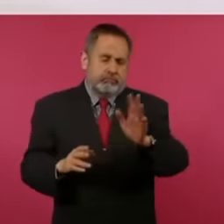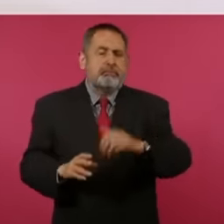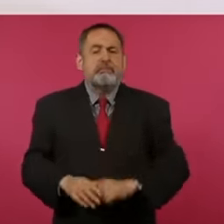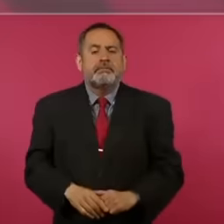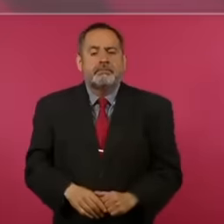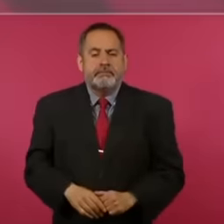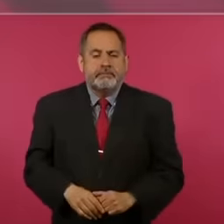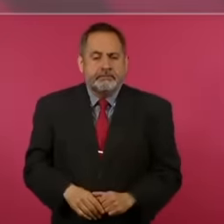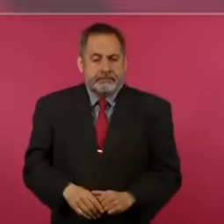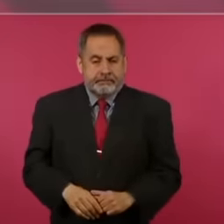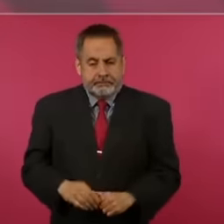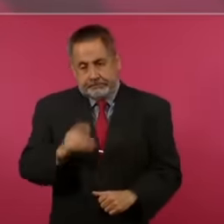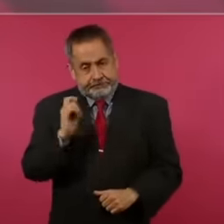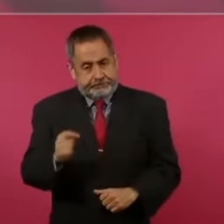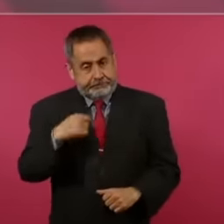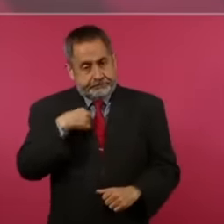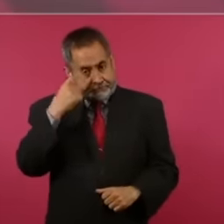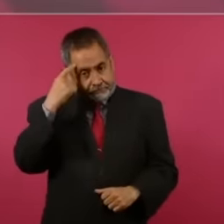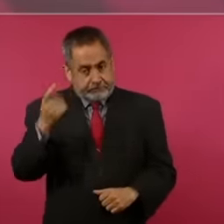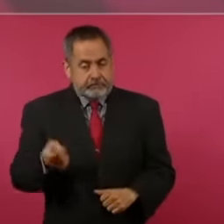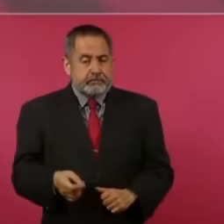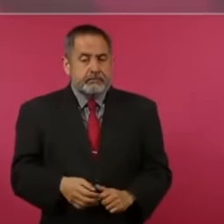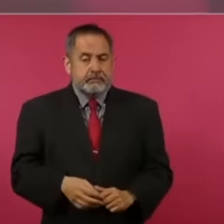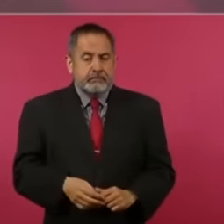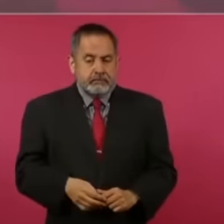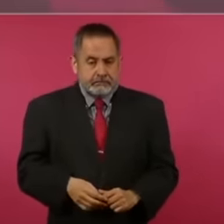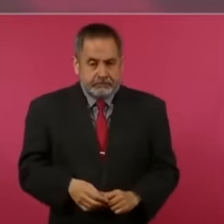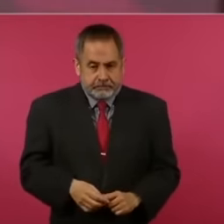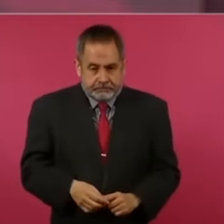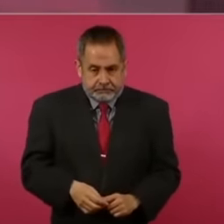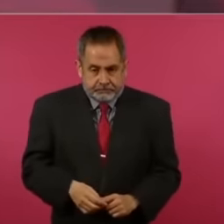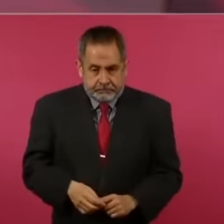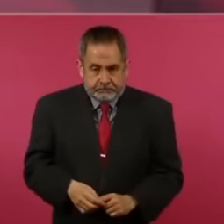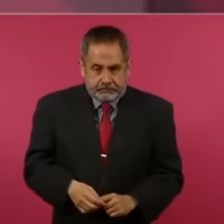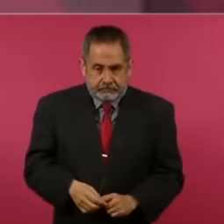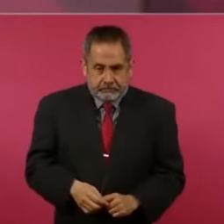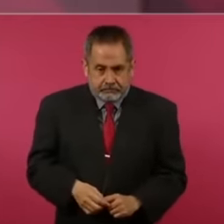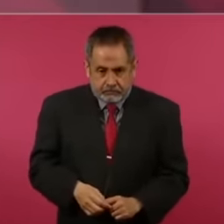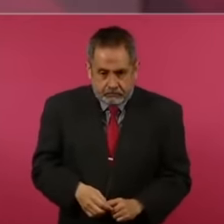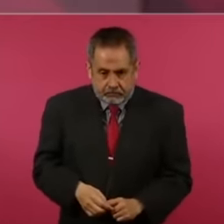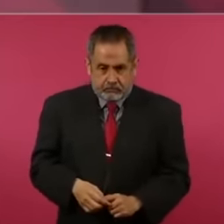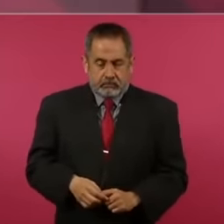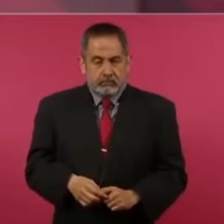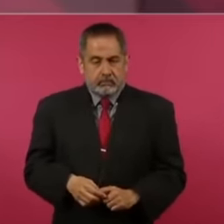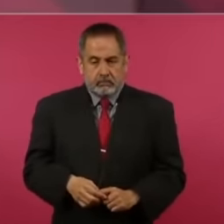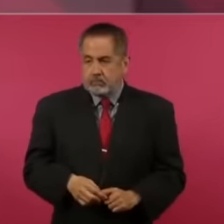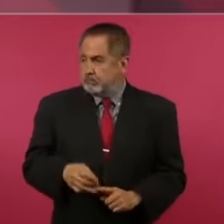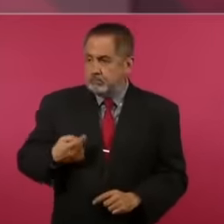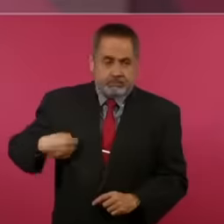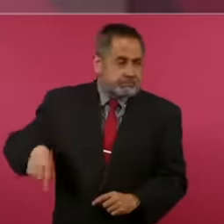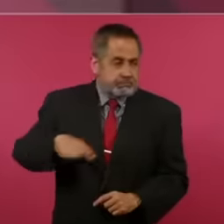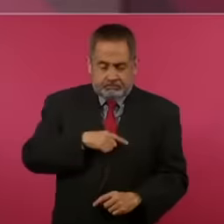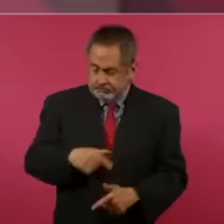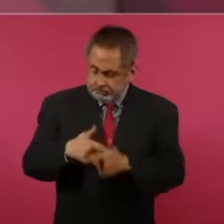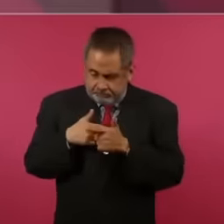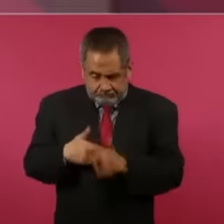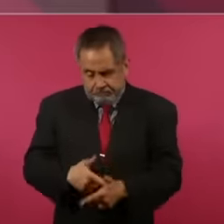so because we are going to continue